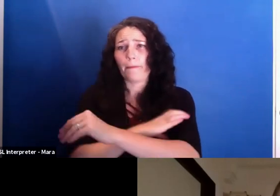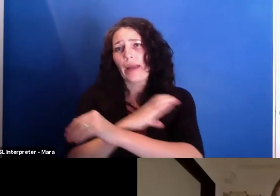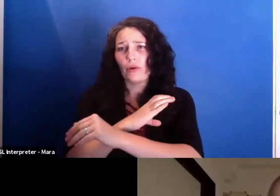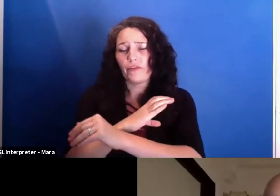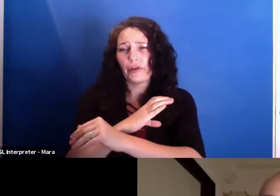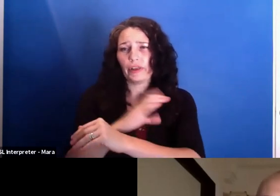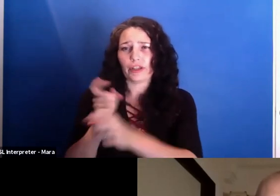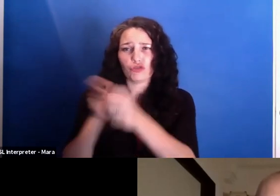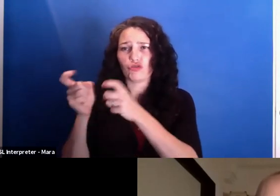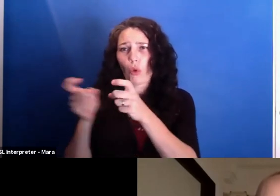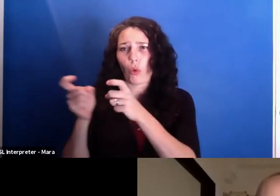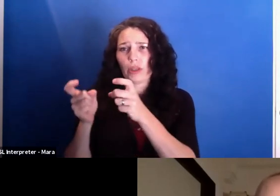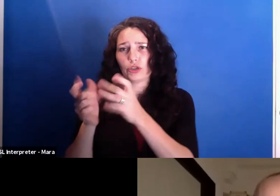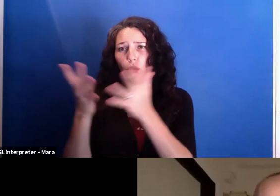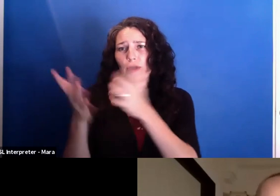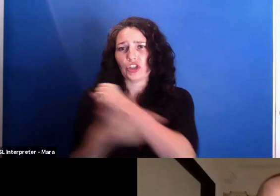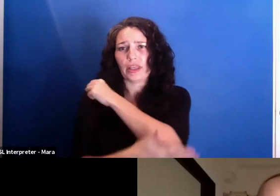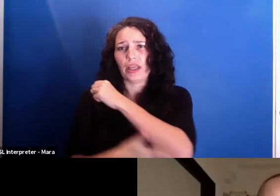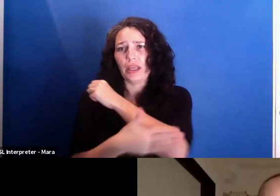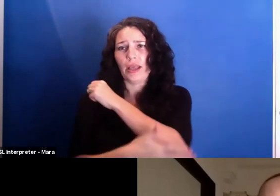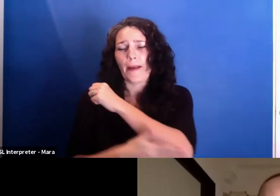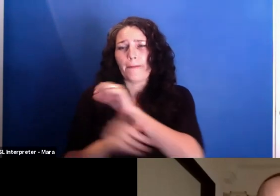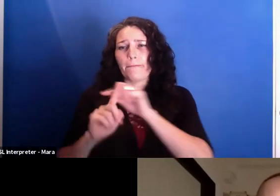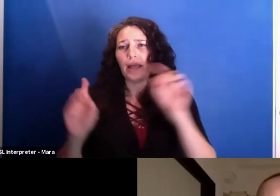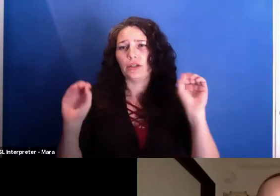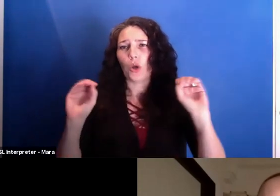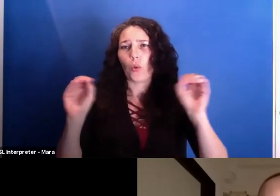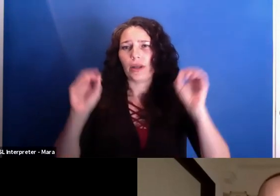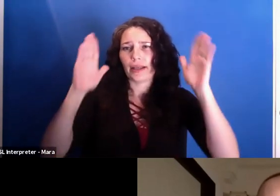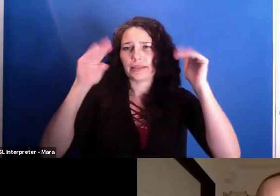But not-- I think nobody was expecting that result.